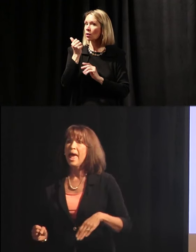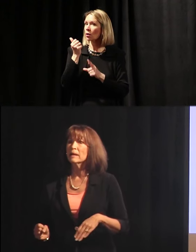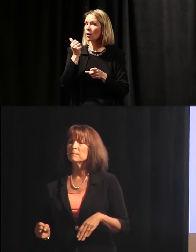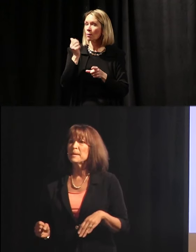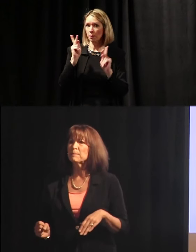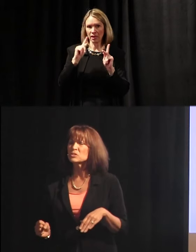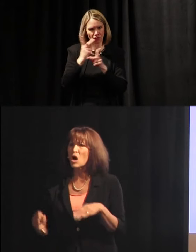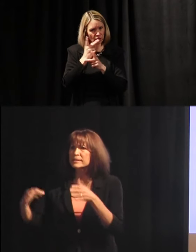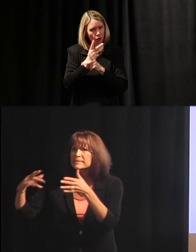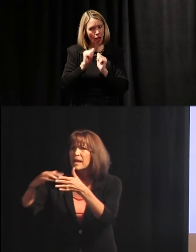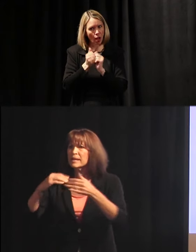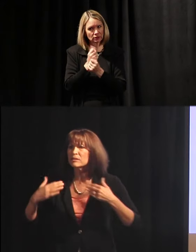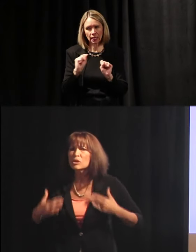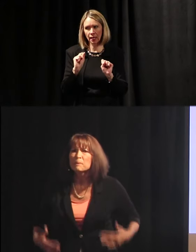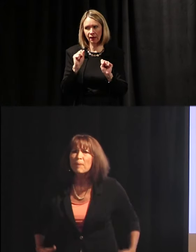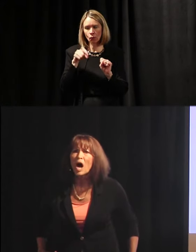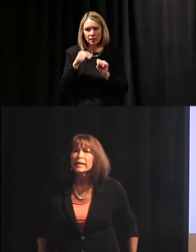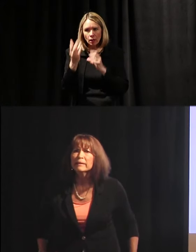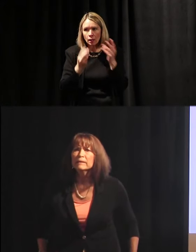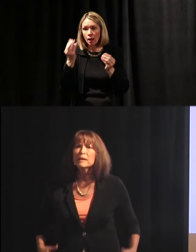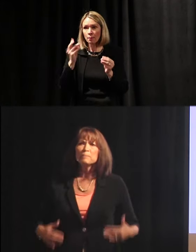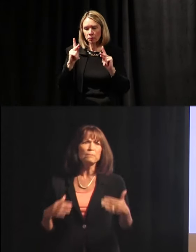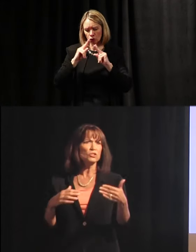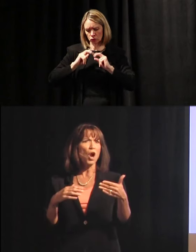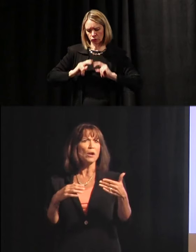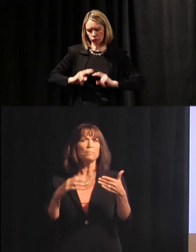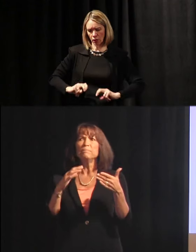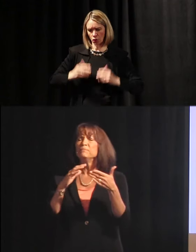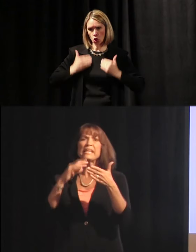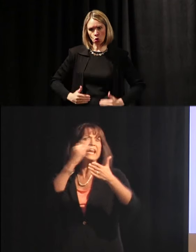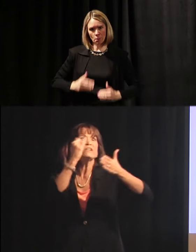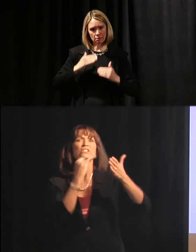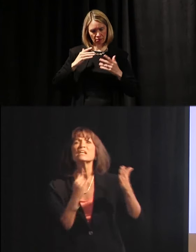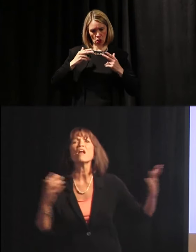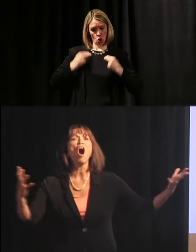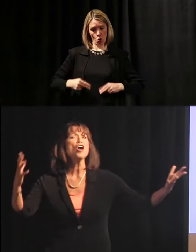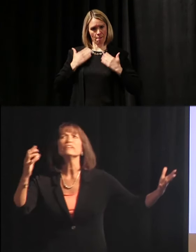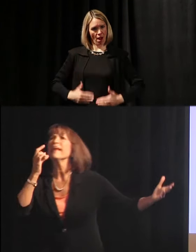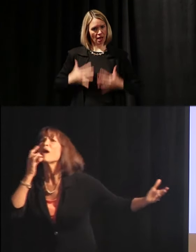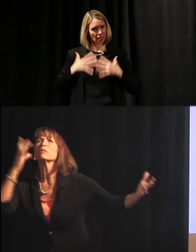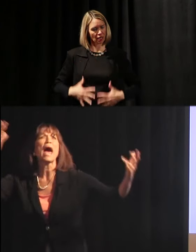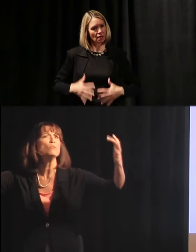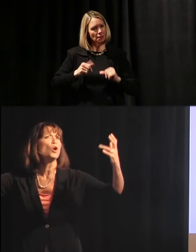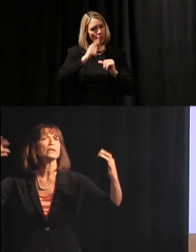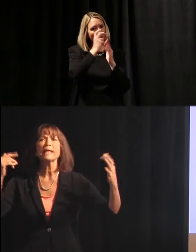and people started studying the human body, people started getting interested in art and how light works